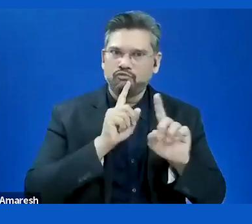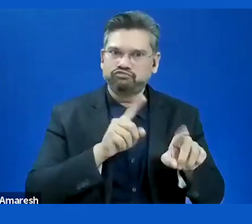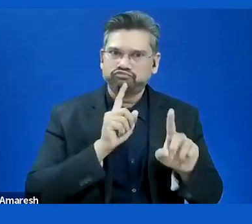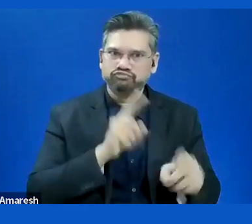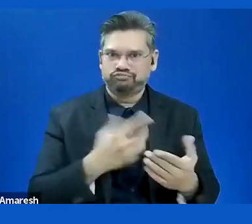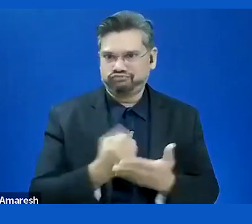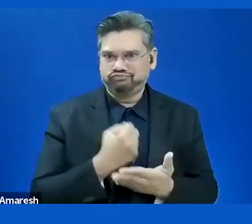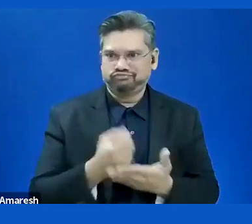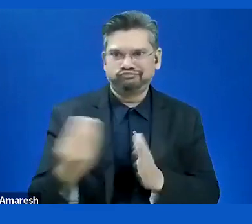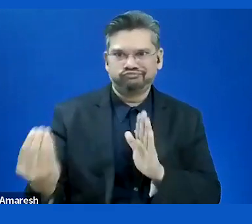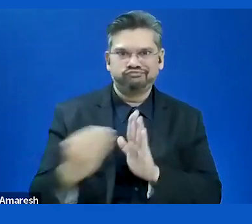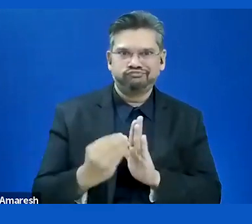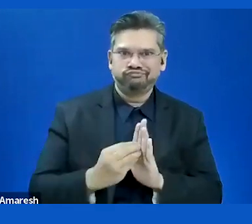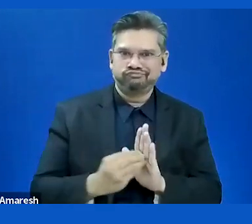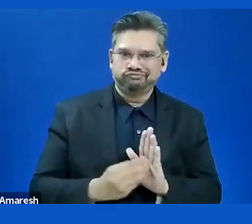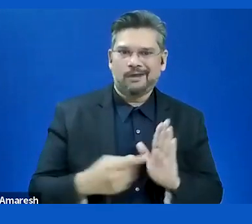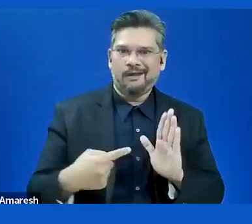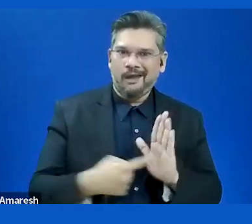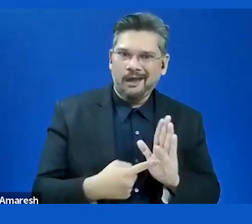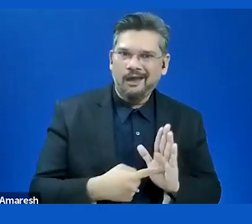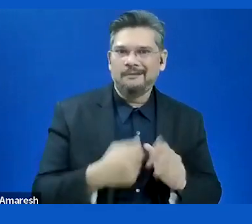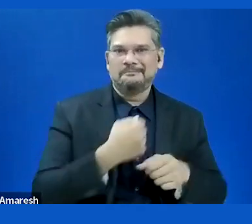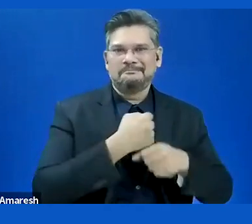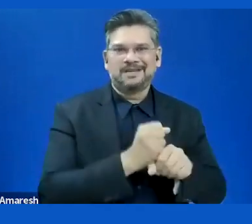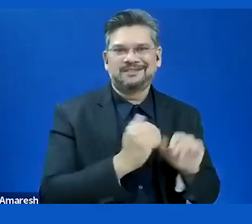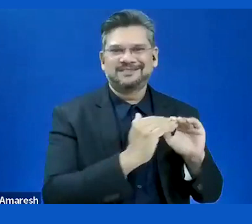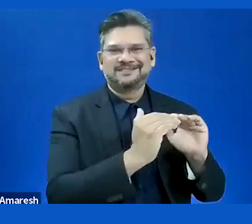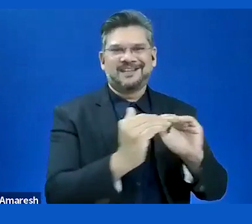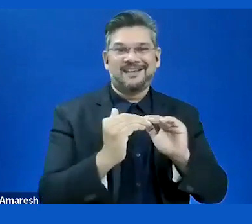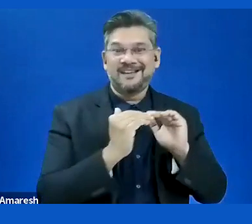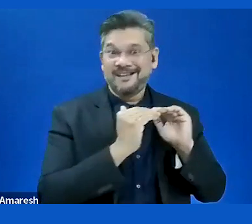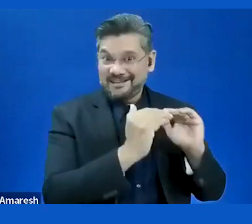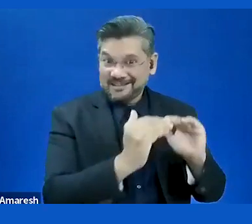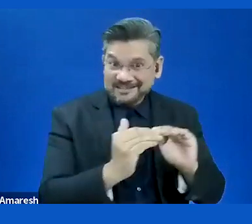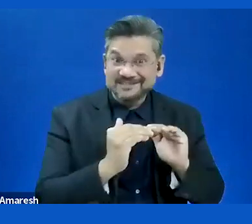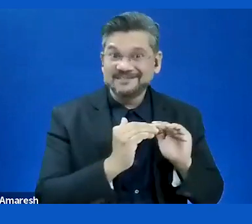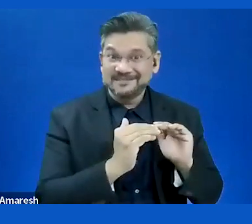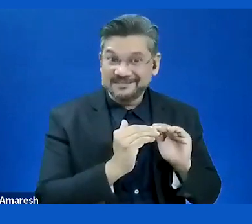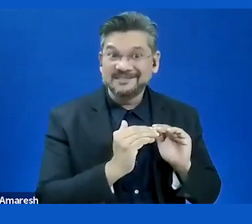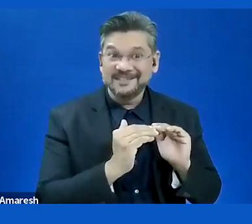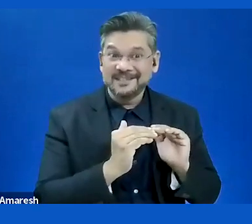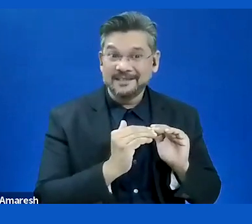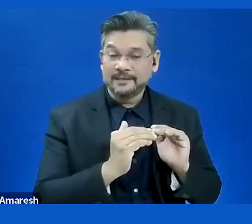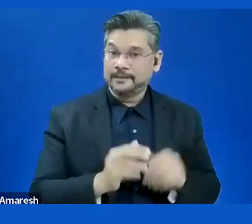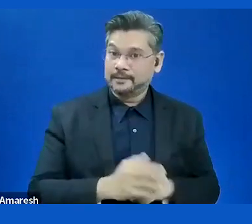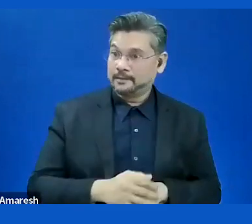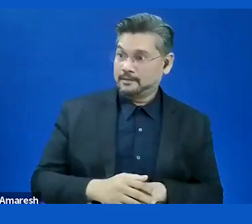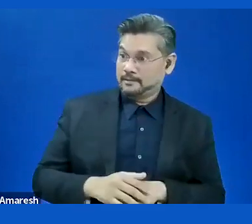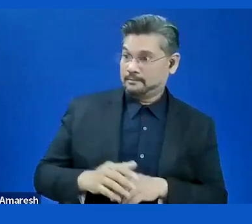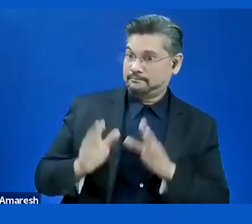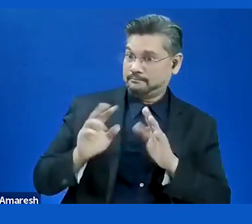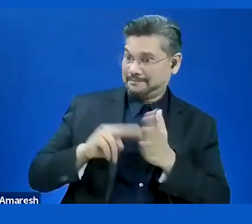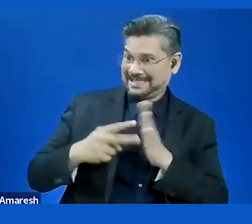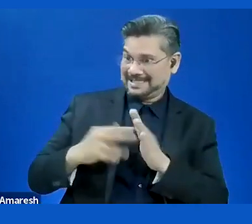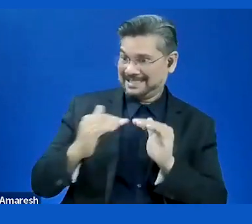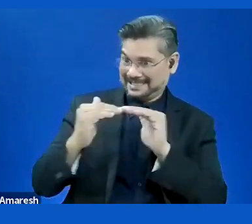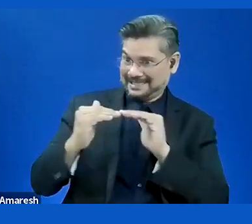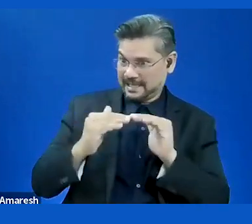This is a standard you need to pay for it. We can share the link but cannot